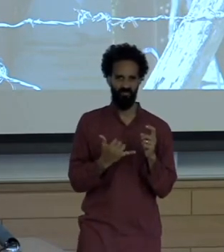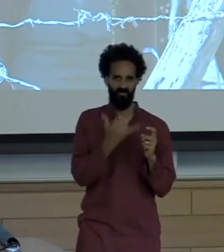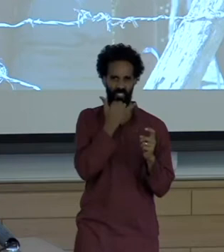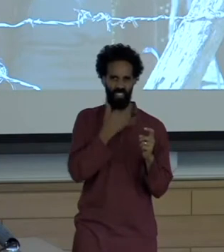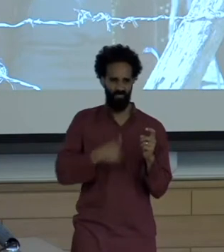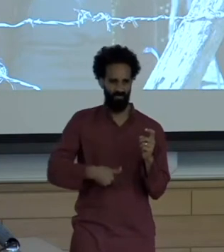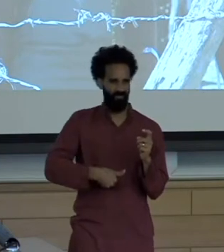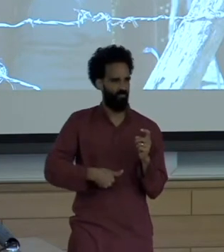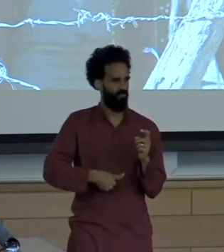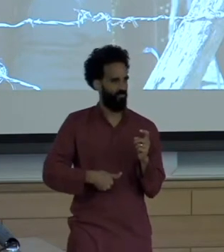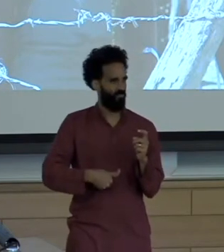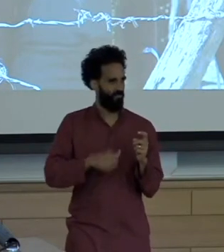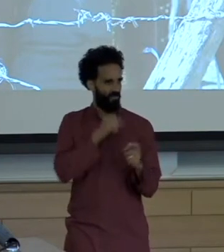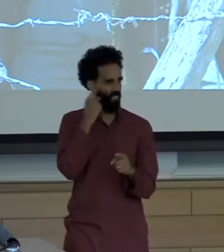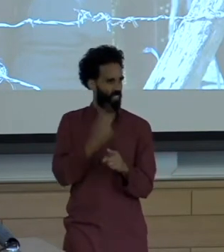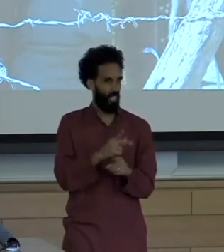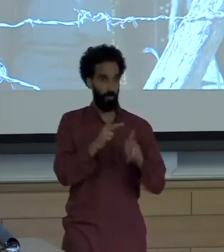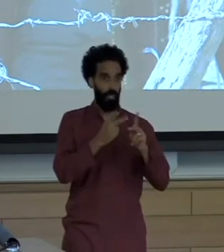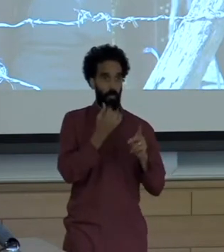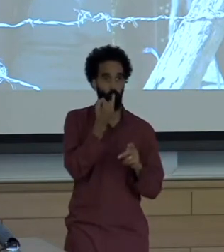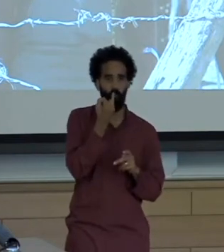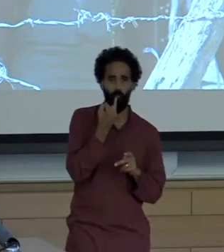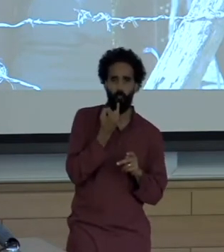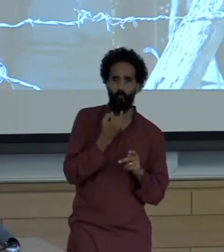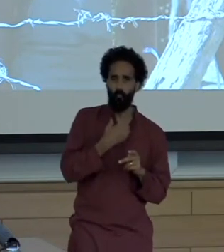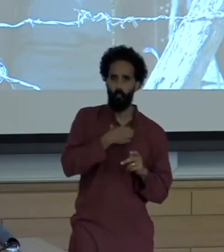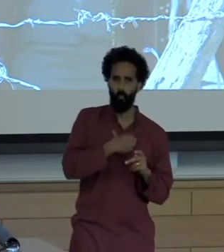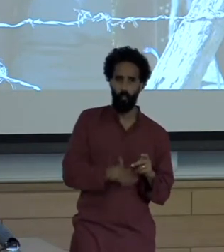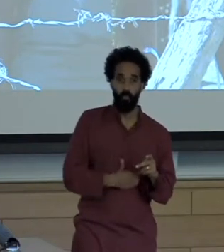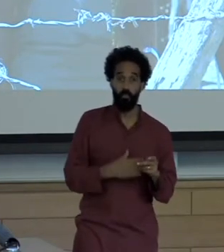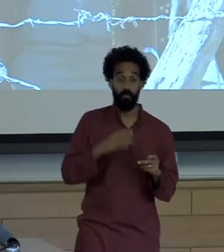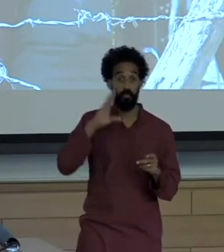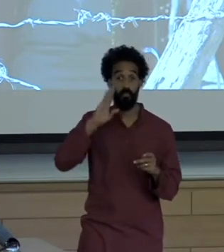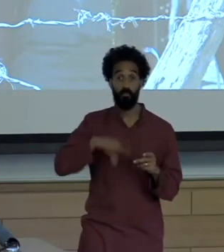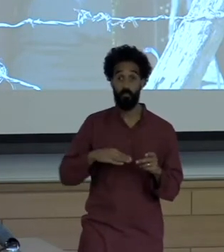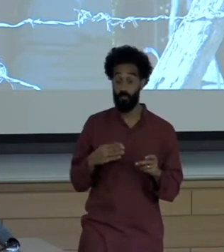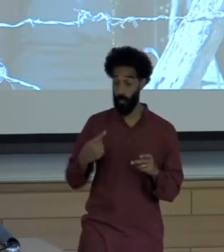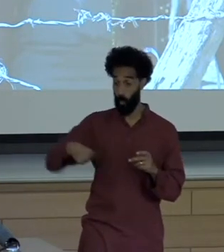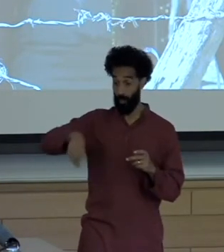Situation and knowing that my students and I were very likely to come out physically unscathed